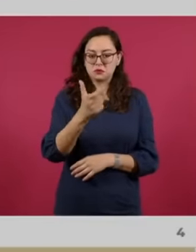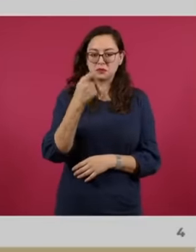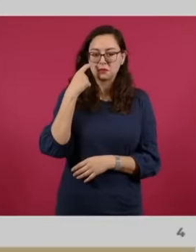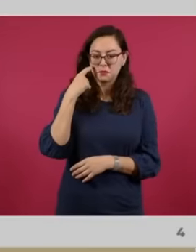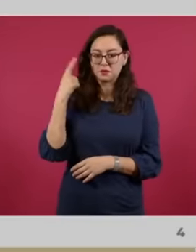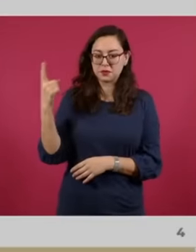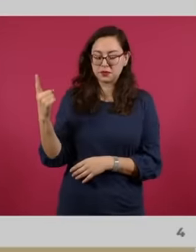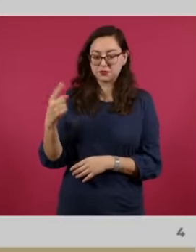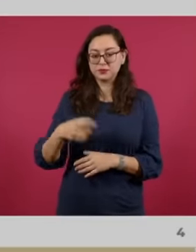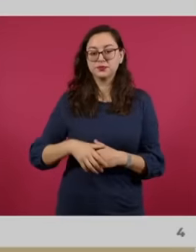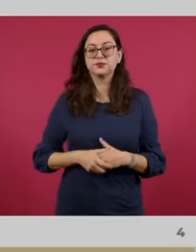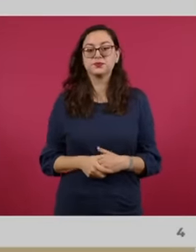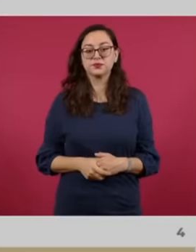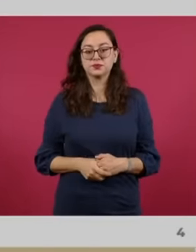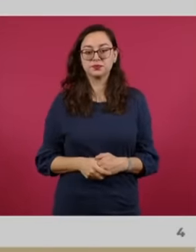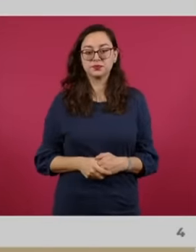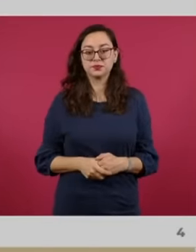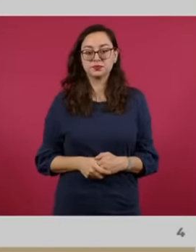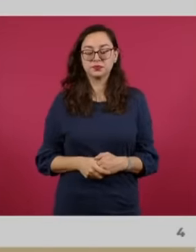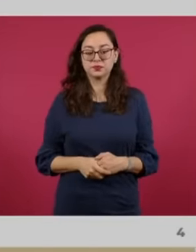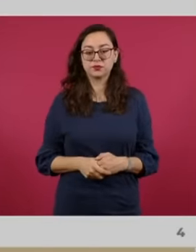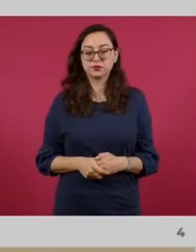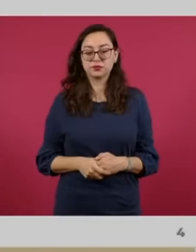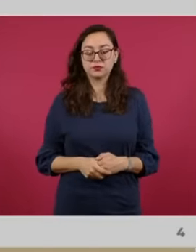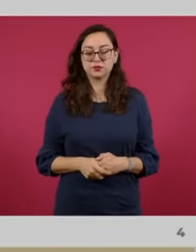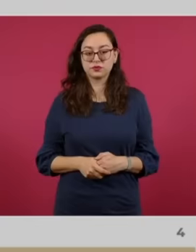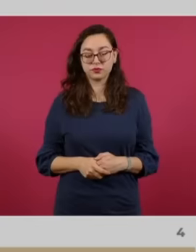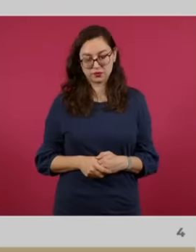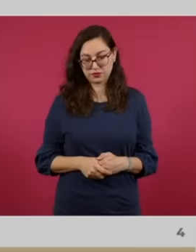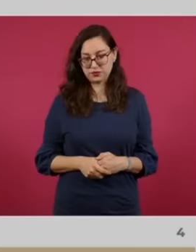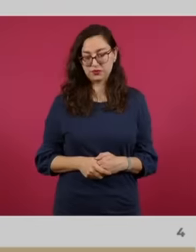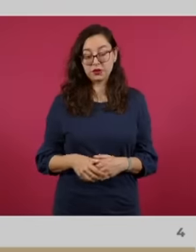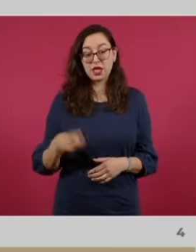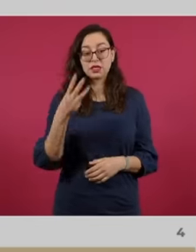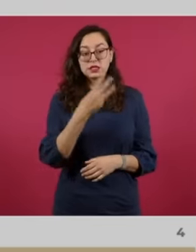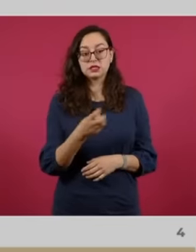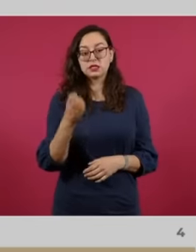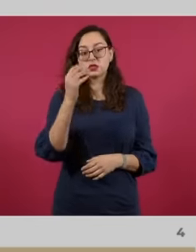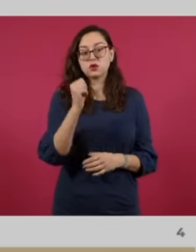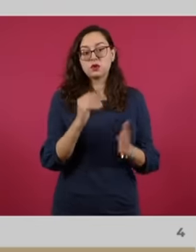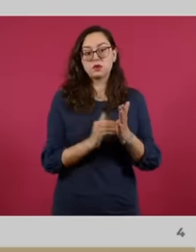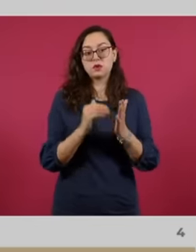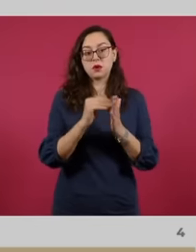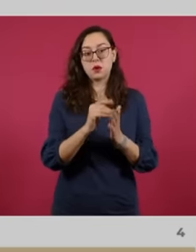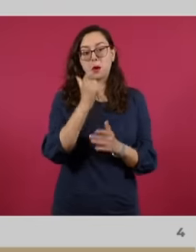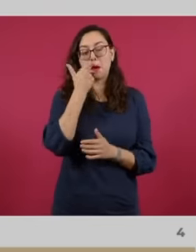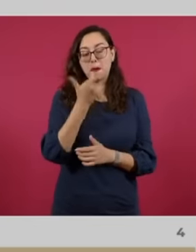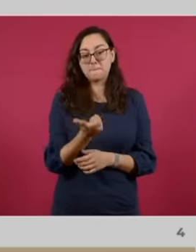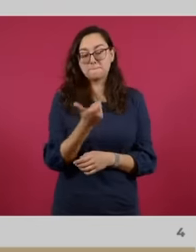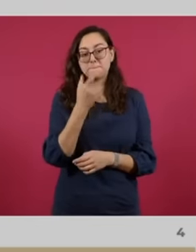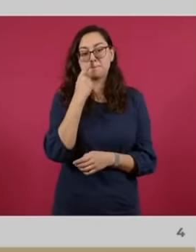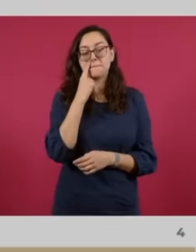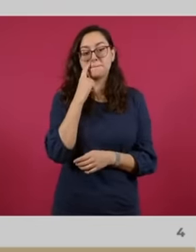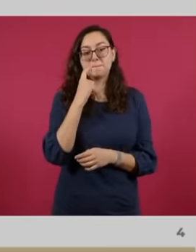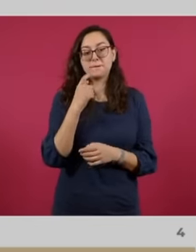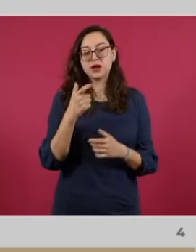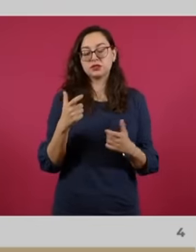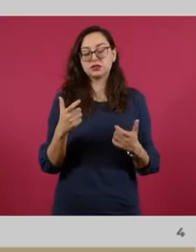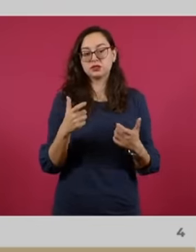white paper where we break down the following 309 million pesos were paid outside the trust with